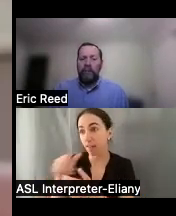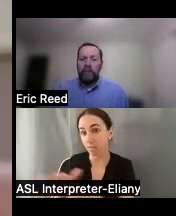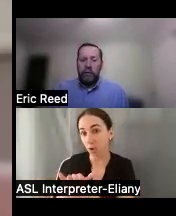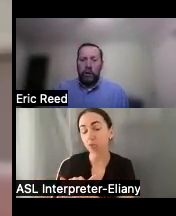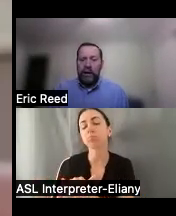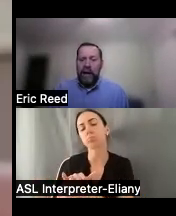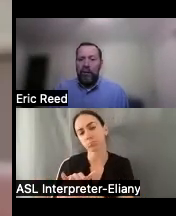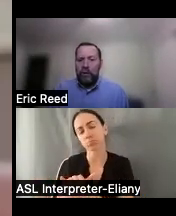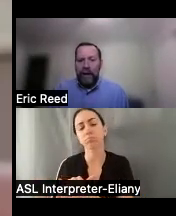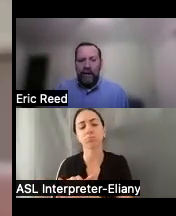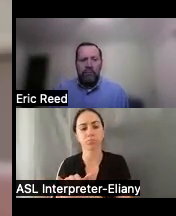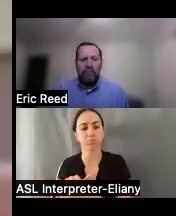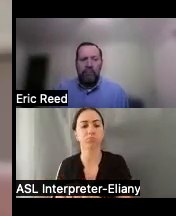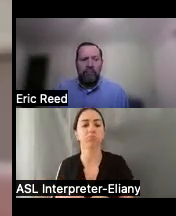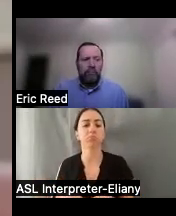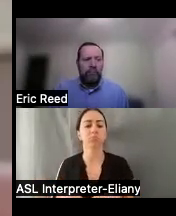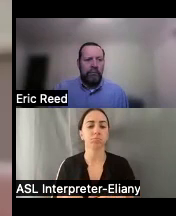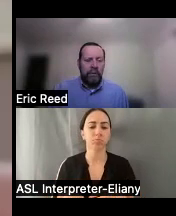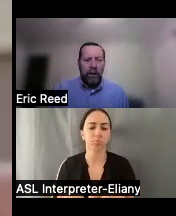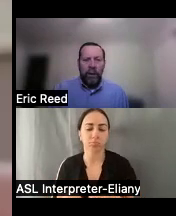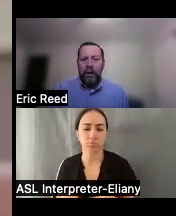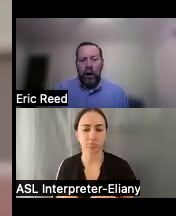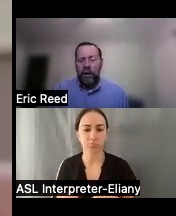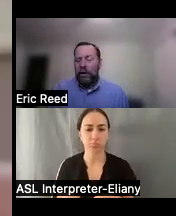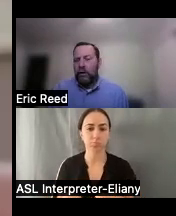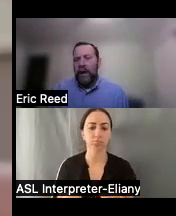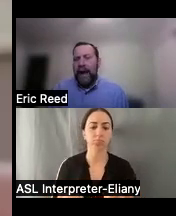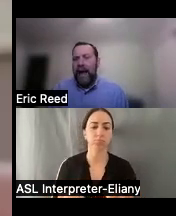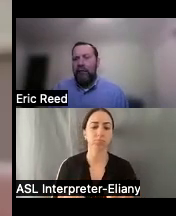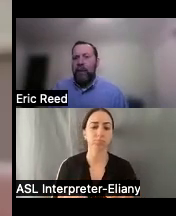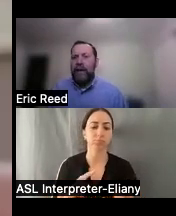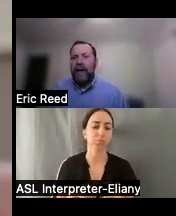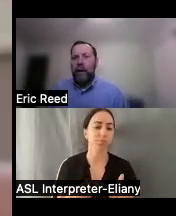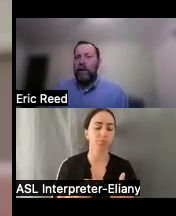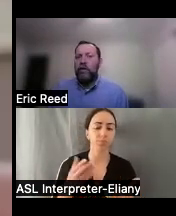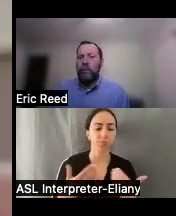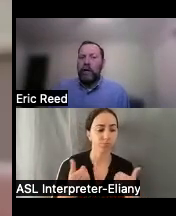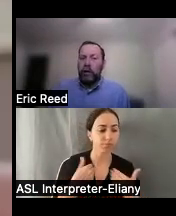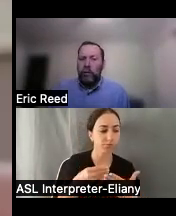um since we're on enable United uh webinar you may have money that will get you pretty close